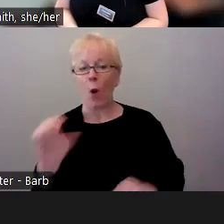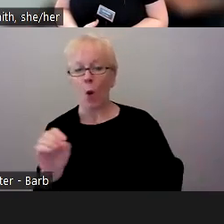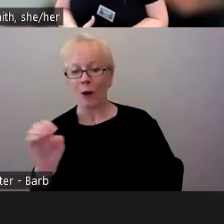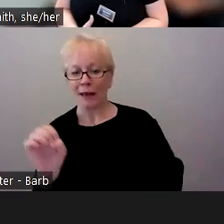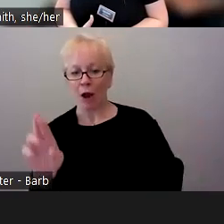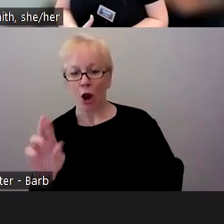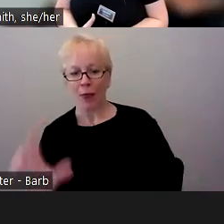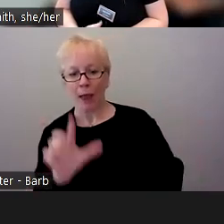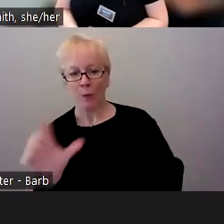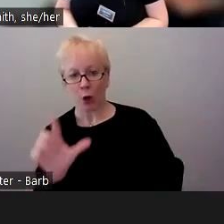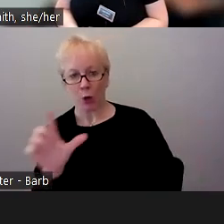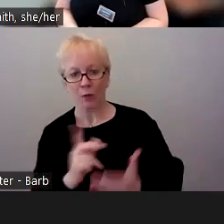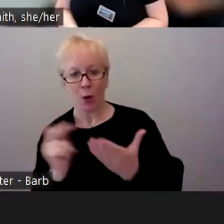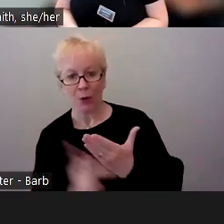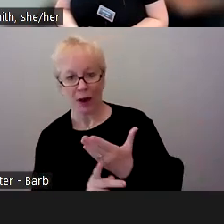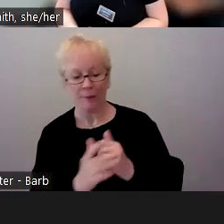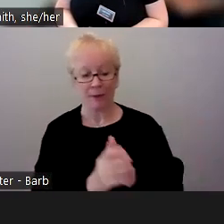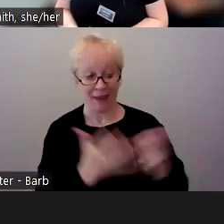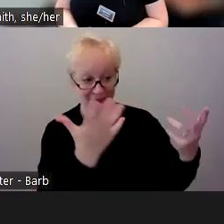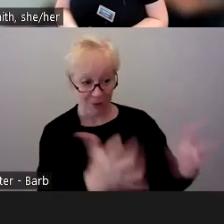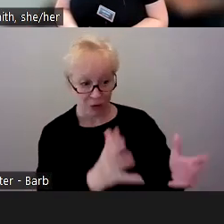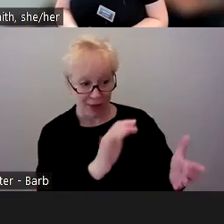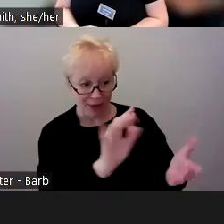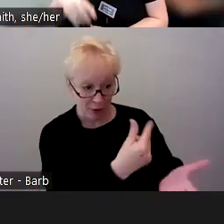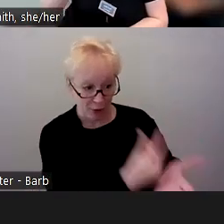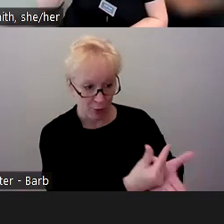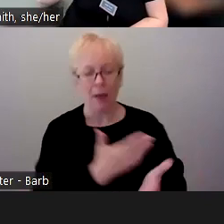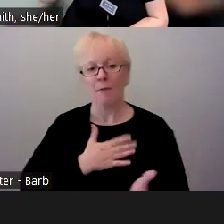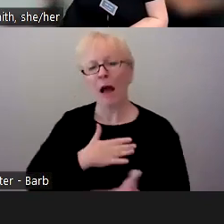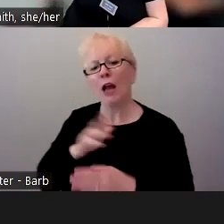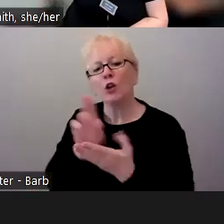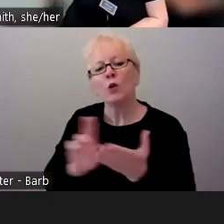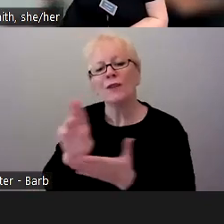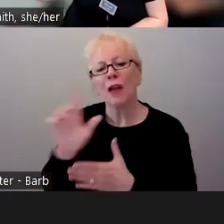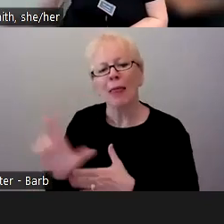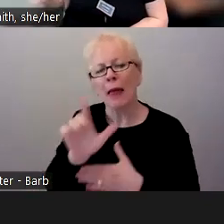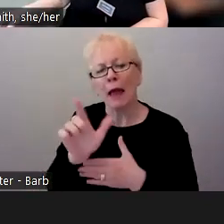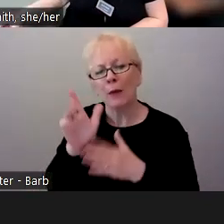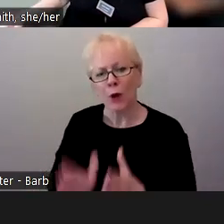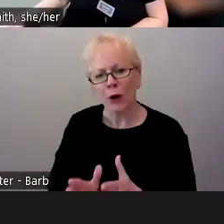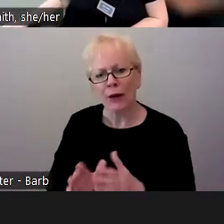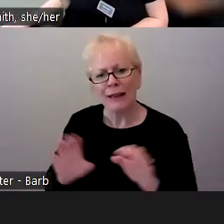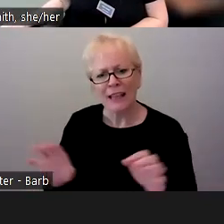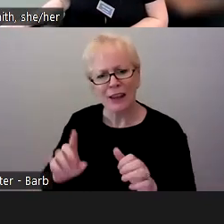And then after that, my university librarian did I think the first Colleague Connector program.